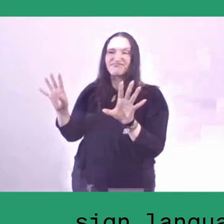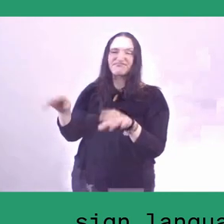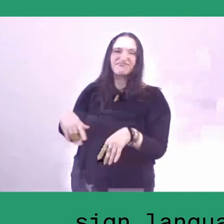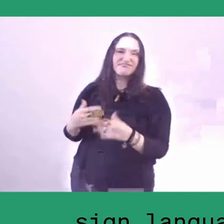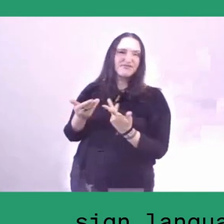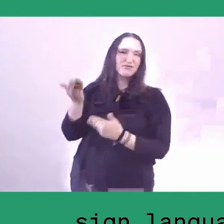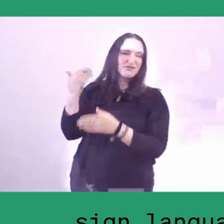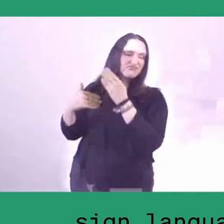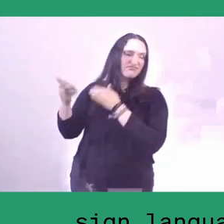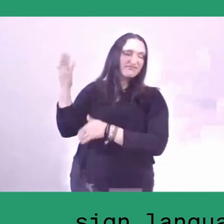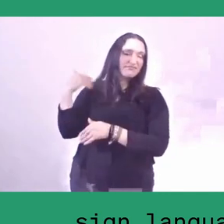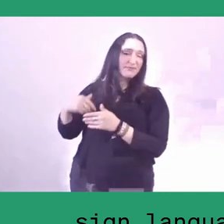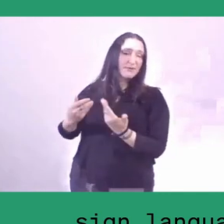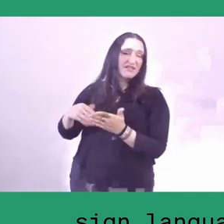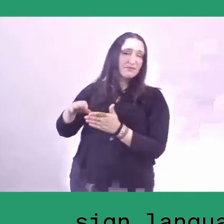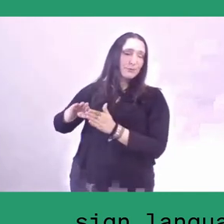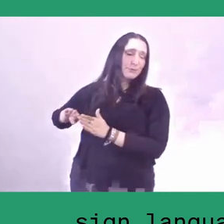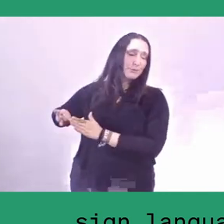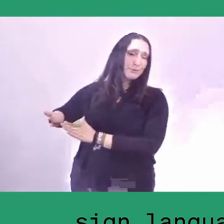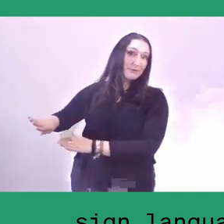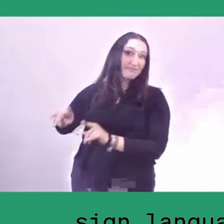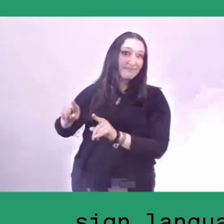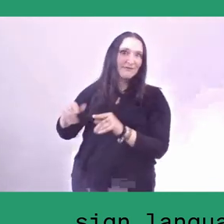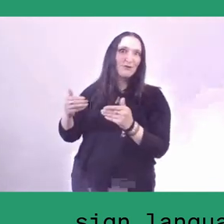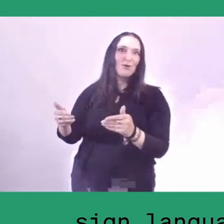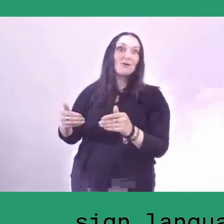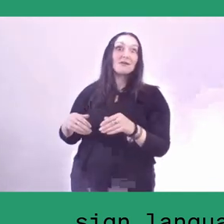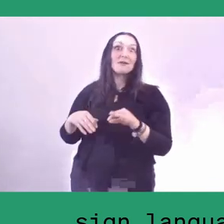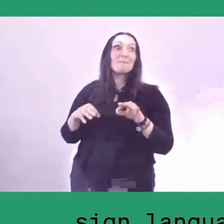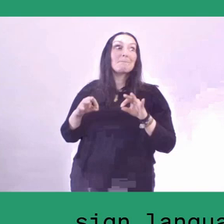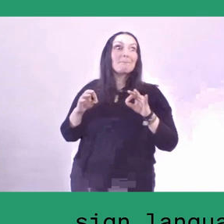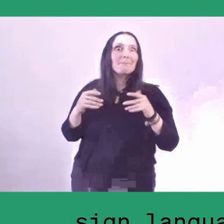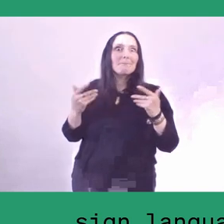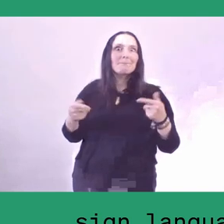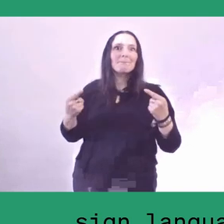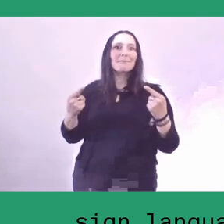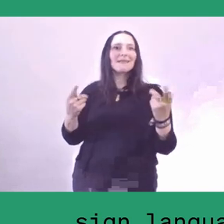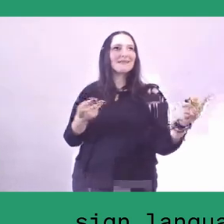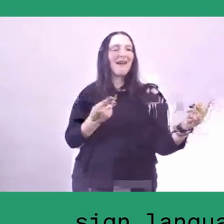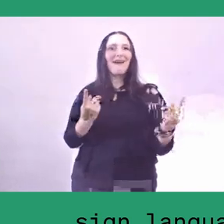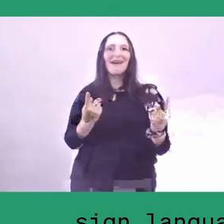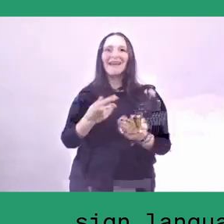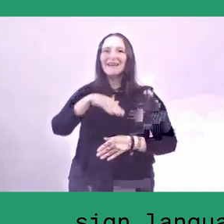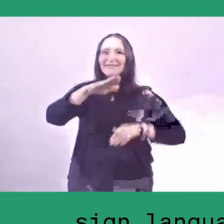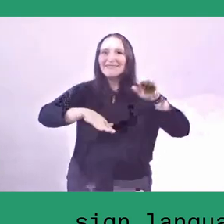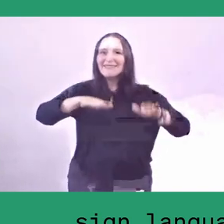But the children's club or the children's association they created, actually, the kampung created,